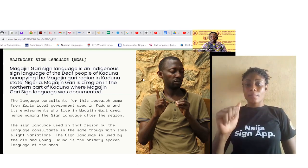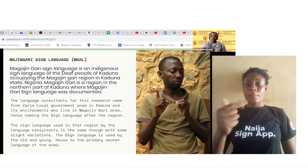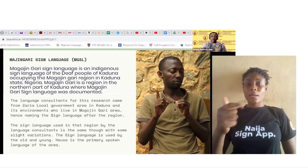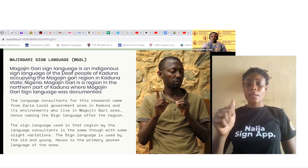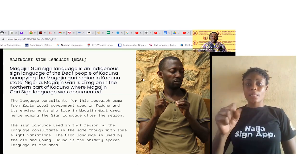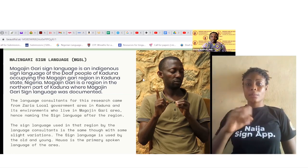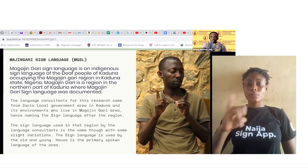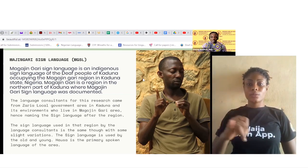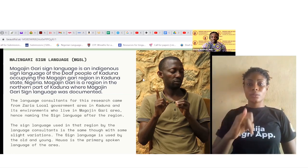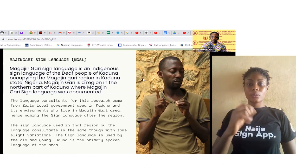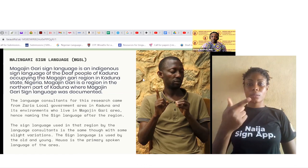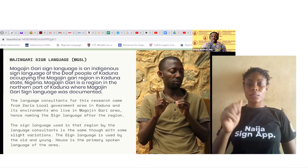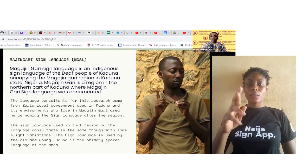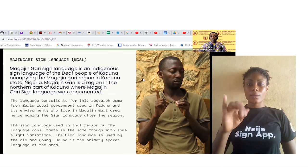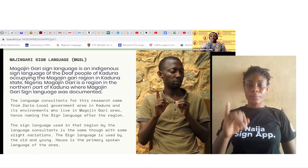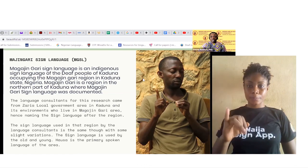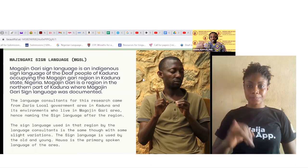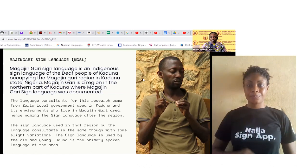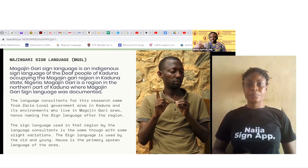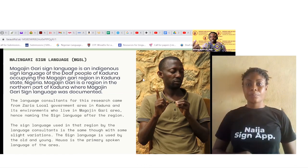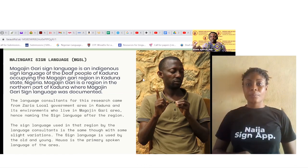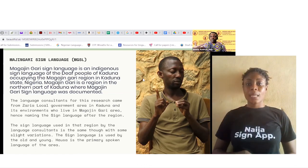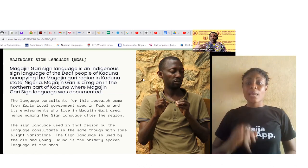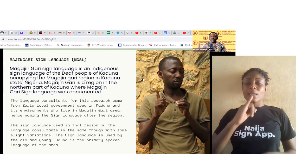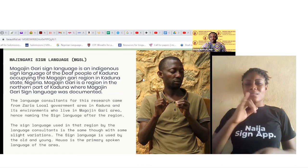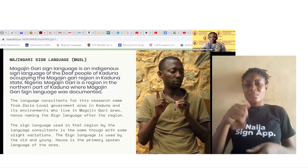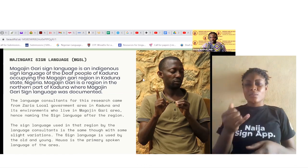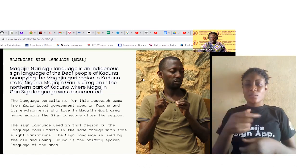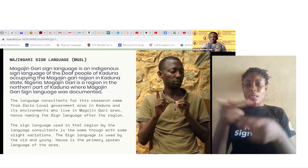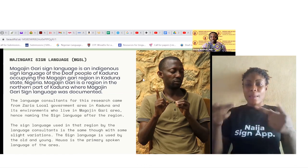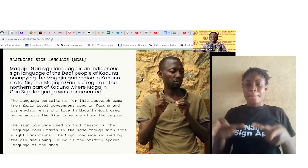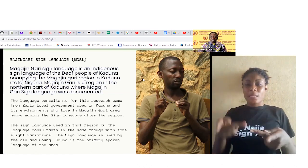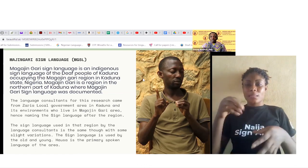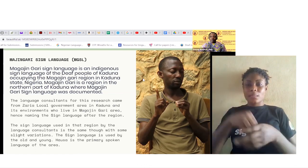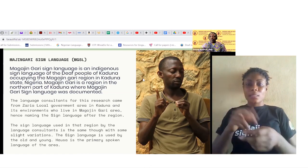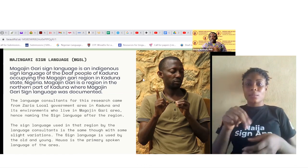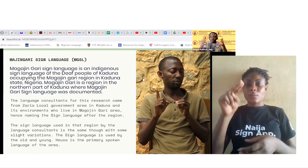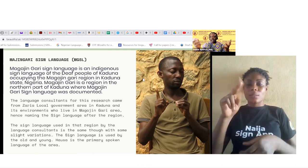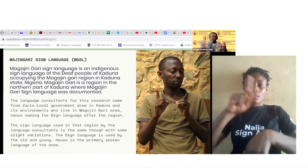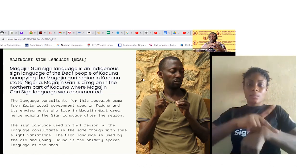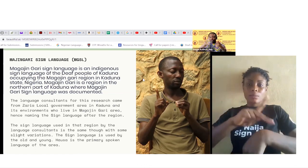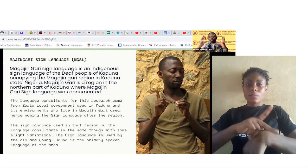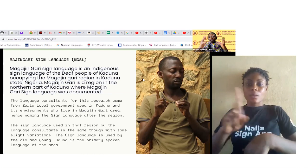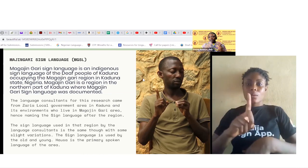the Northern part of Kaduna where the Magajin Gari Sign Language was documented. When we arrived we um